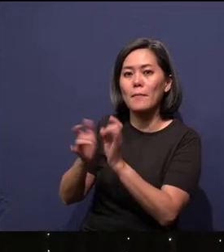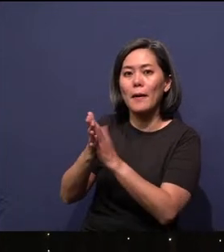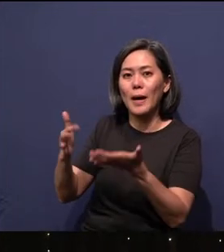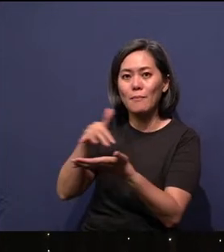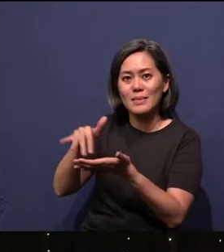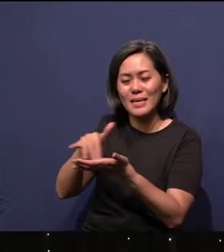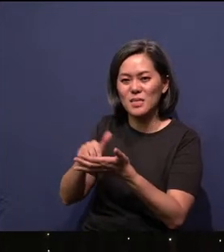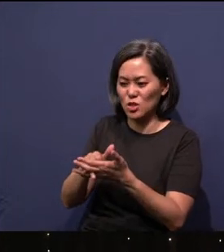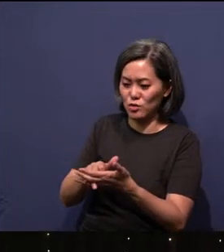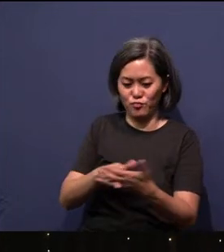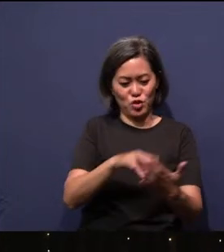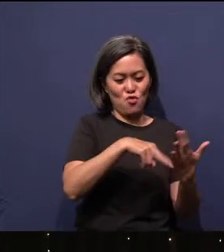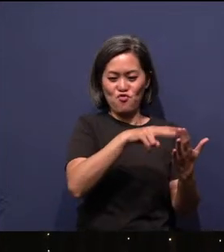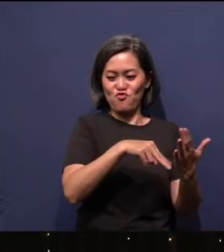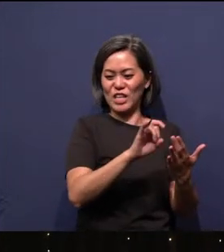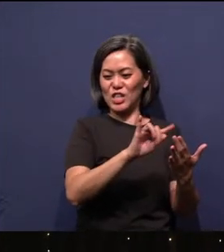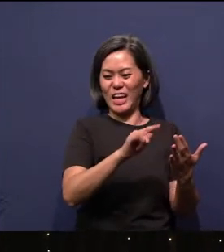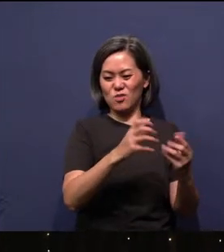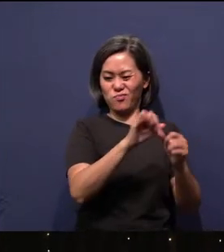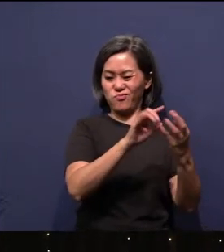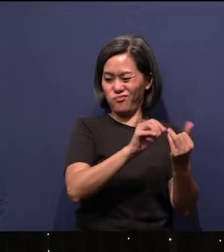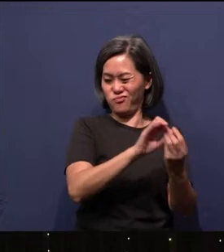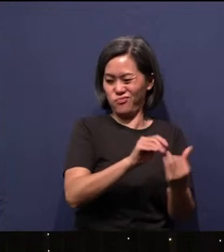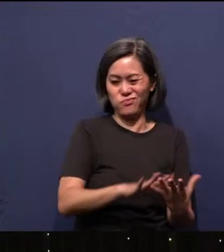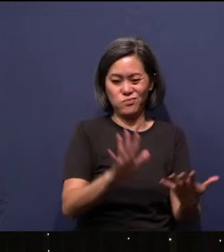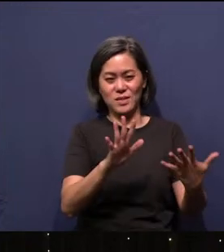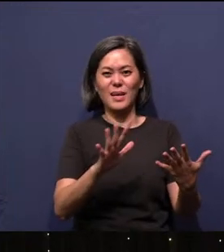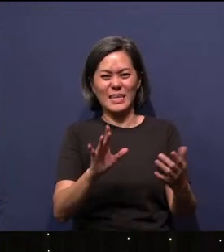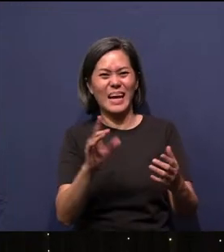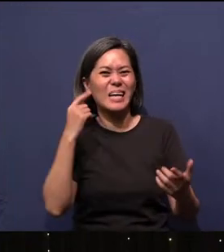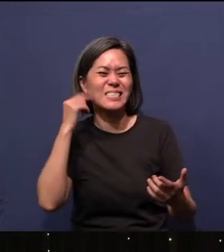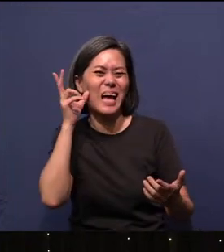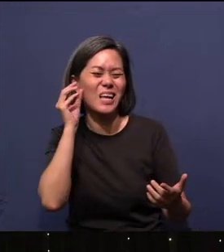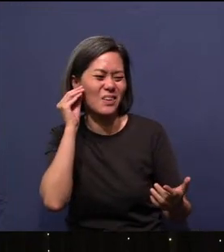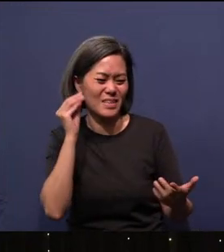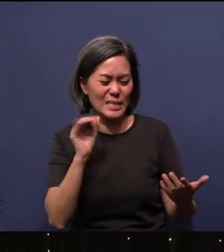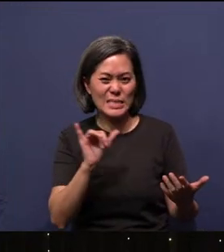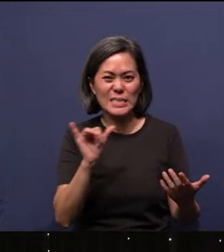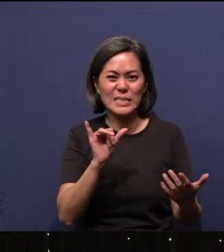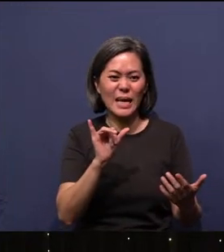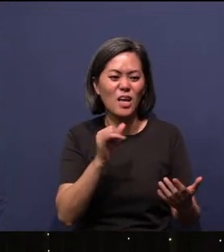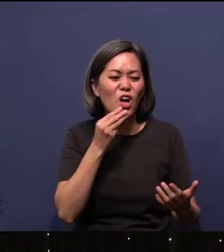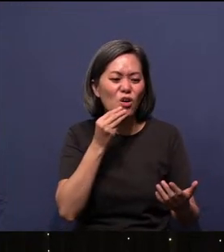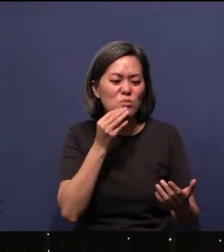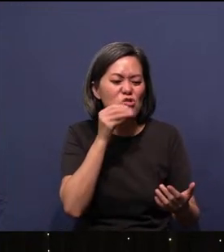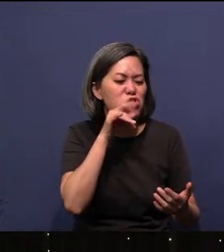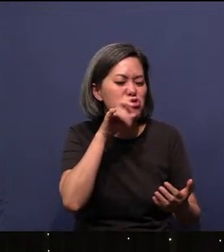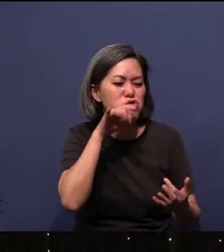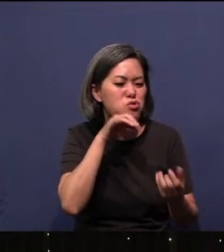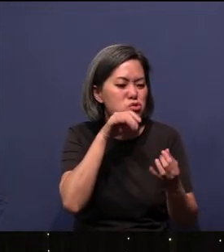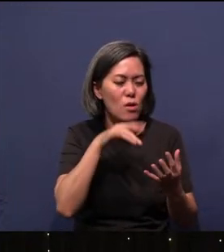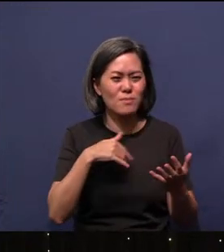[mimics Dutch] Dutch is like that, I think it's like learning to spit... Sorry, any of you